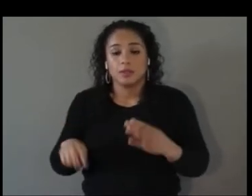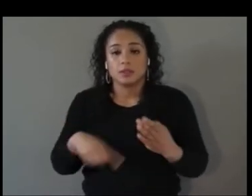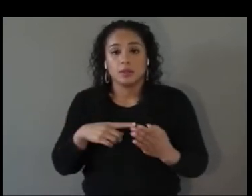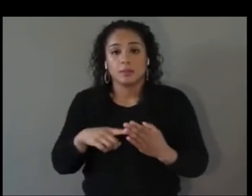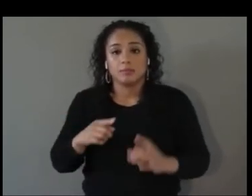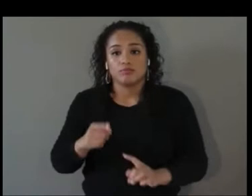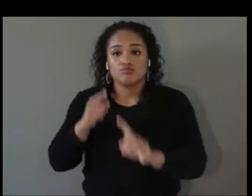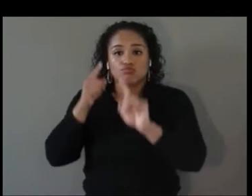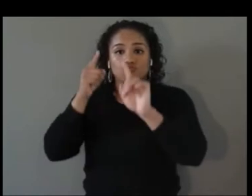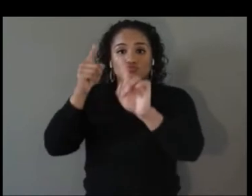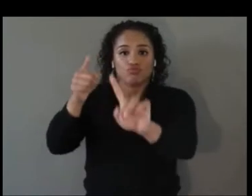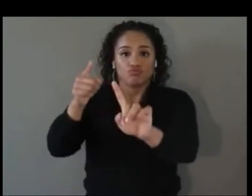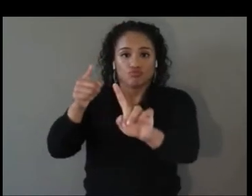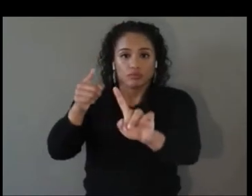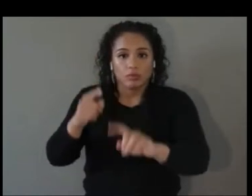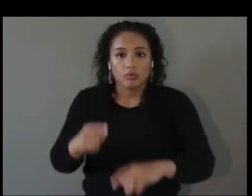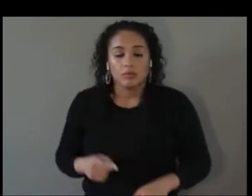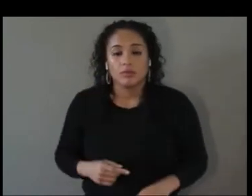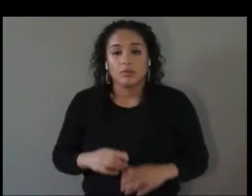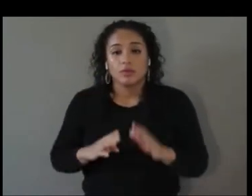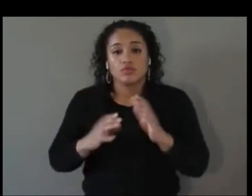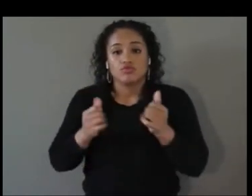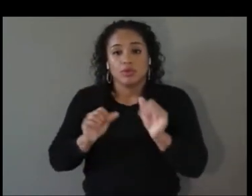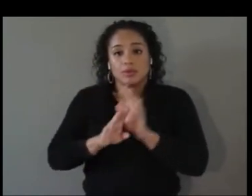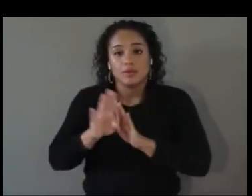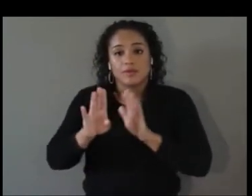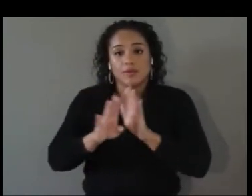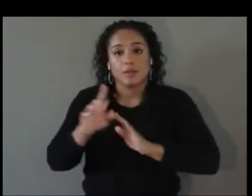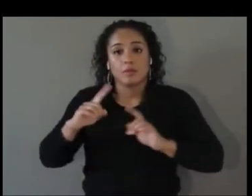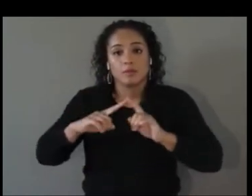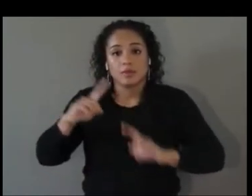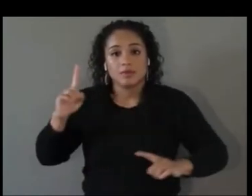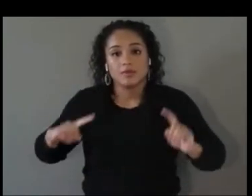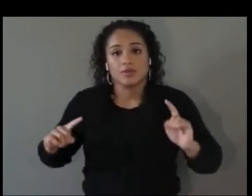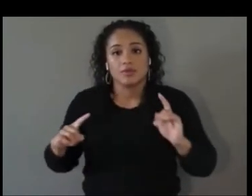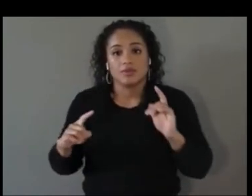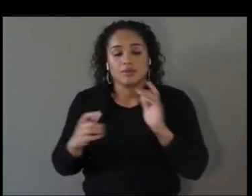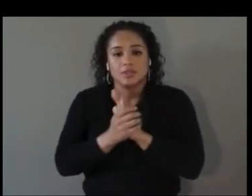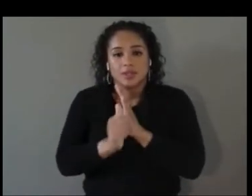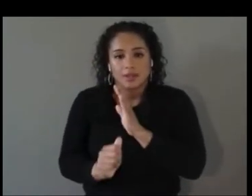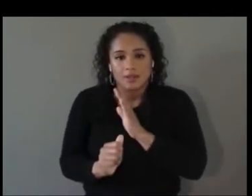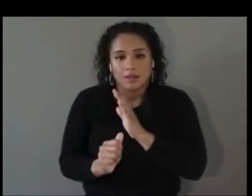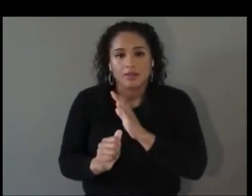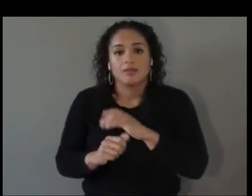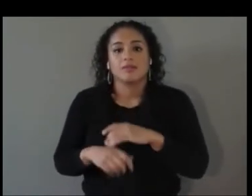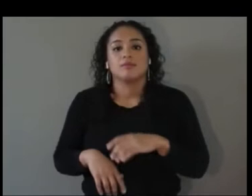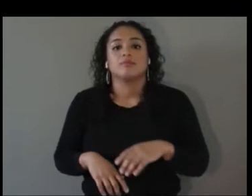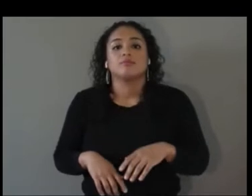a diverse talent pipeline. In all areas of technology development it's really important for us